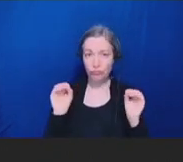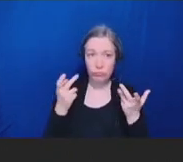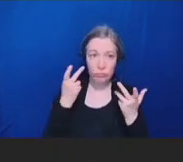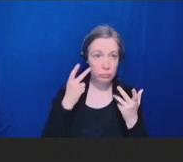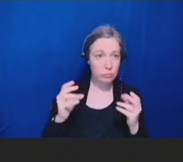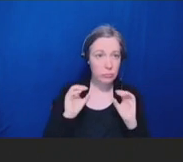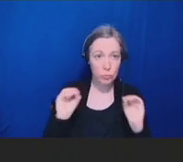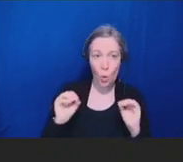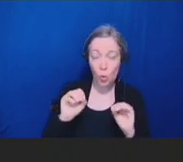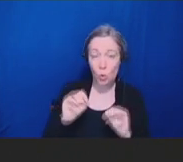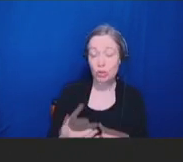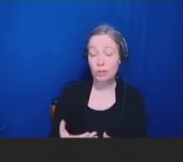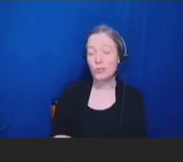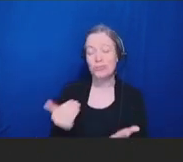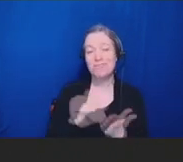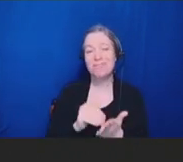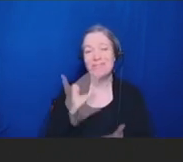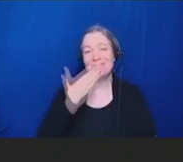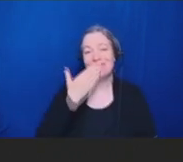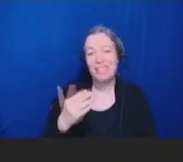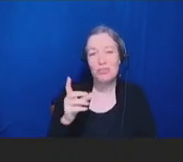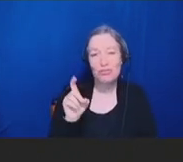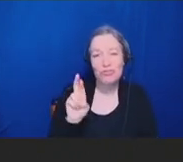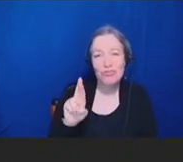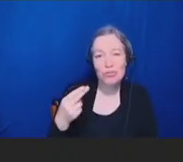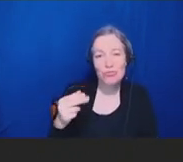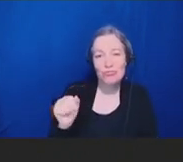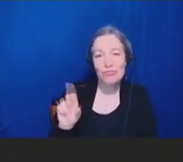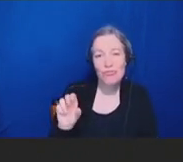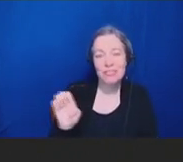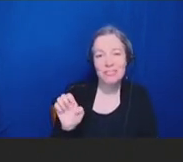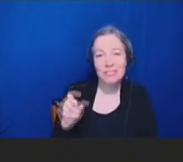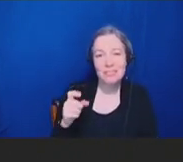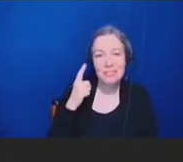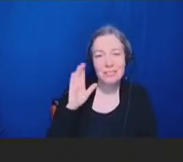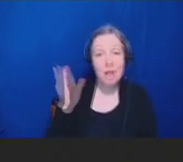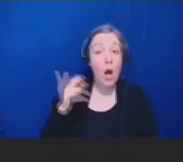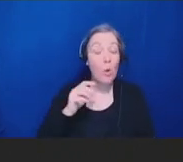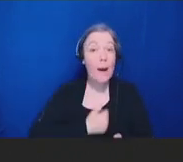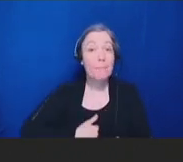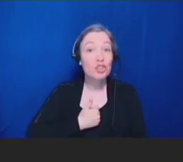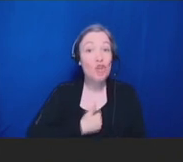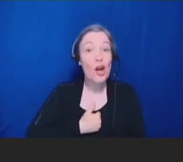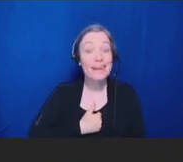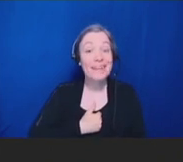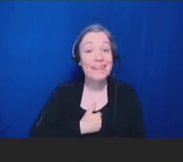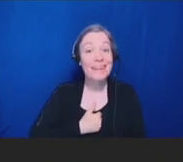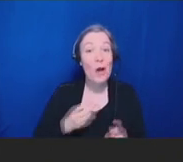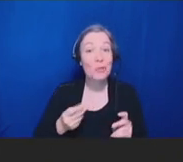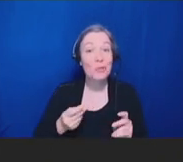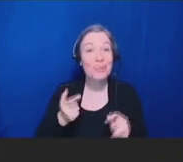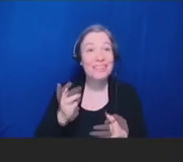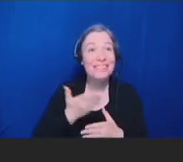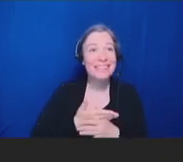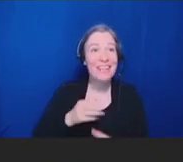Hause, thank you very much for your presentation and it looks like you -- Ann Aikin: Next is Rob Schechter. >> Robert Hopkins, Jr.: I'm sorry, I was too